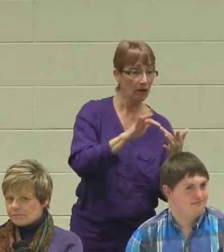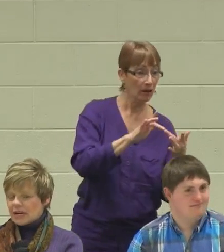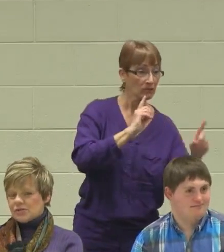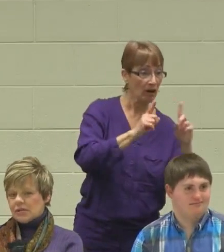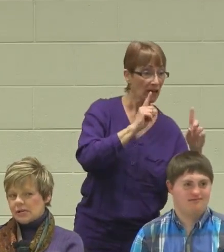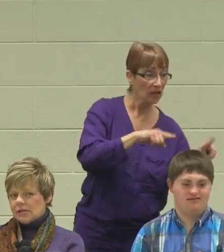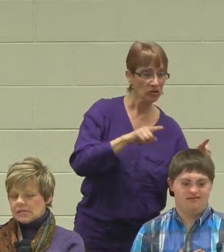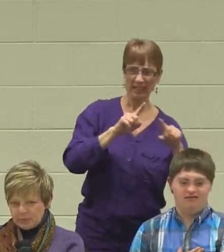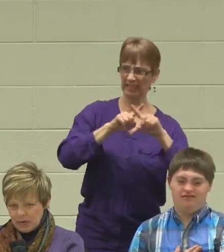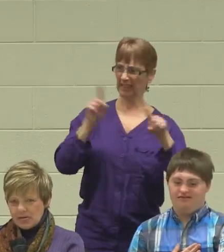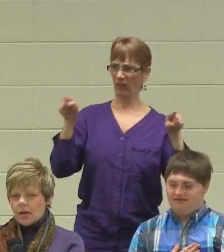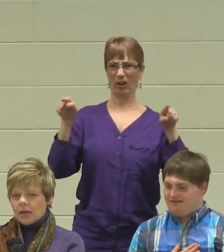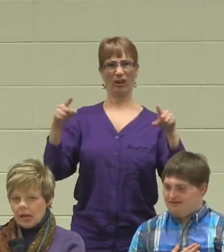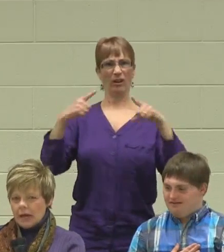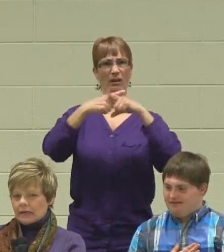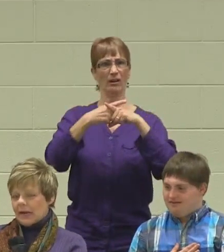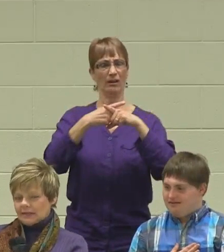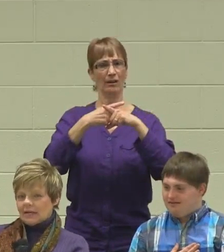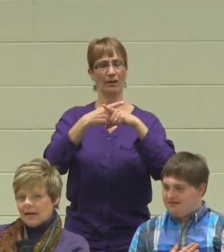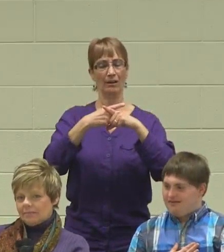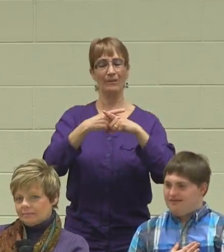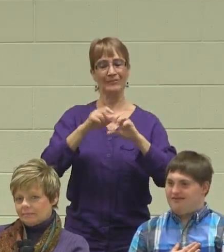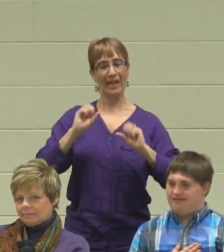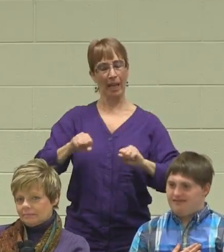because you can spent a lot, a lot of time.